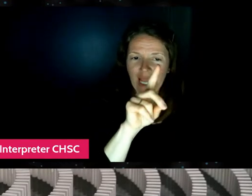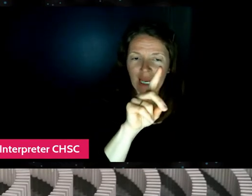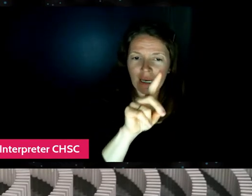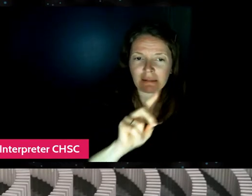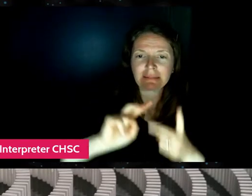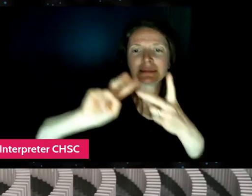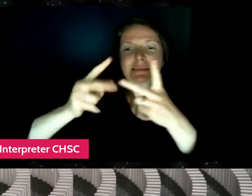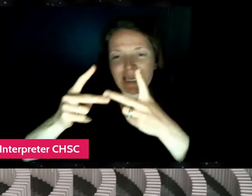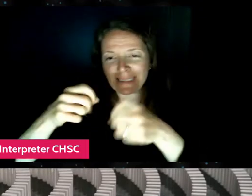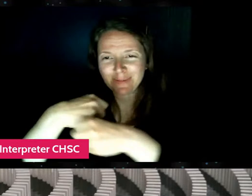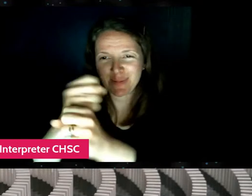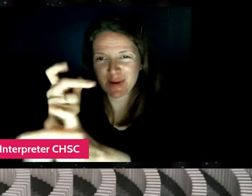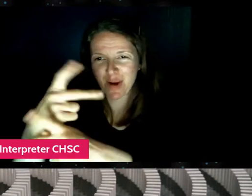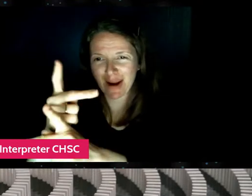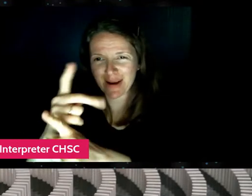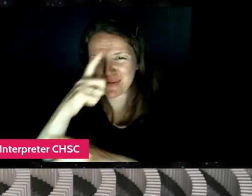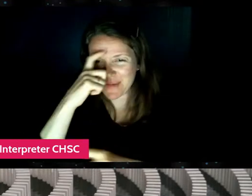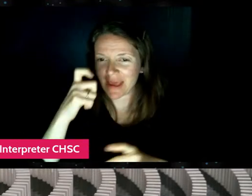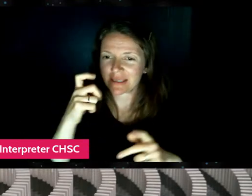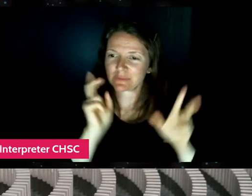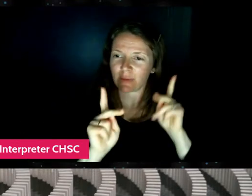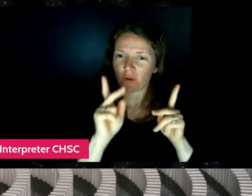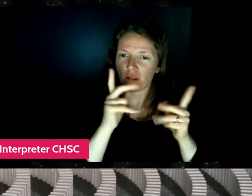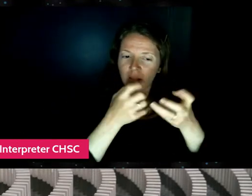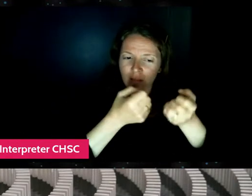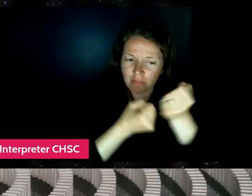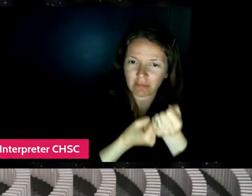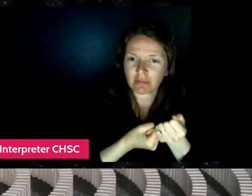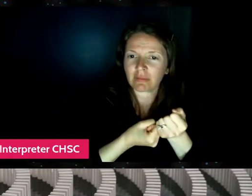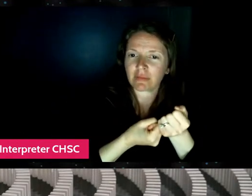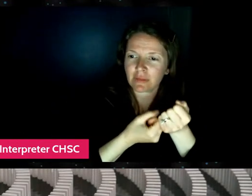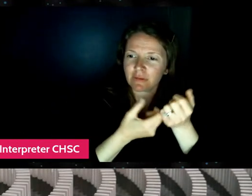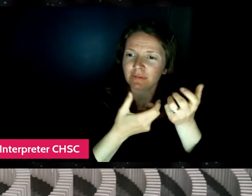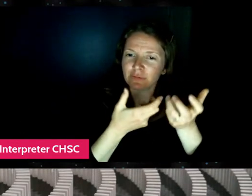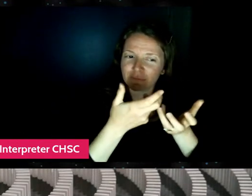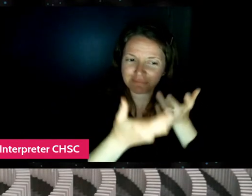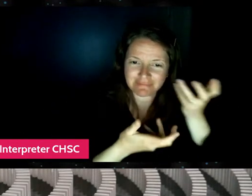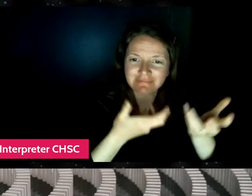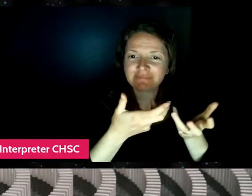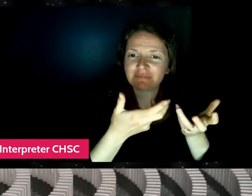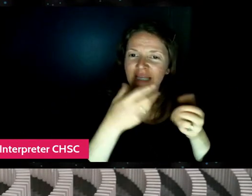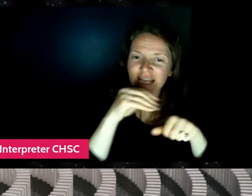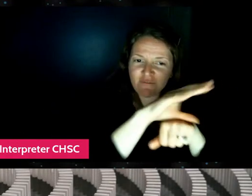because then you have that credibility, you have the influence, you have people who trust you,